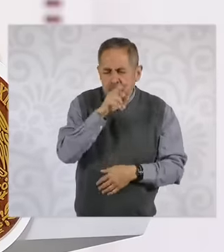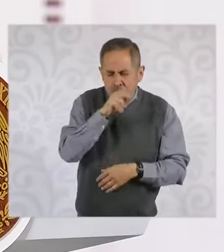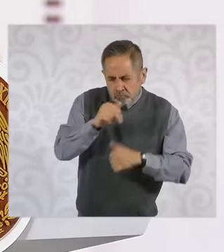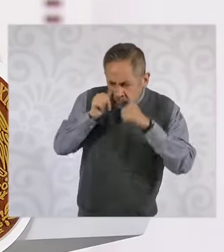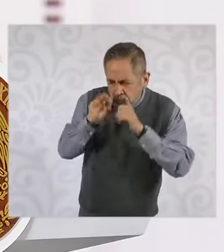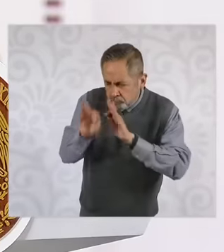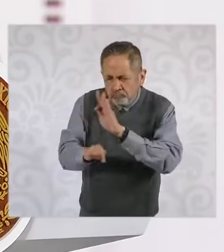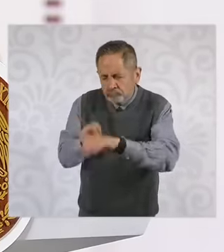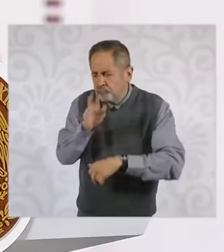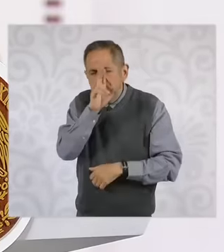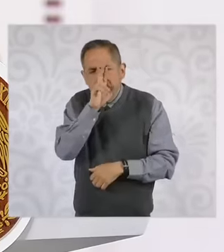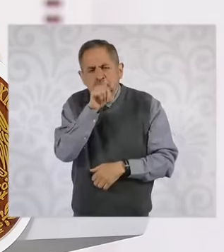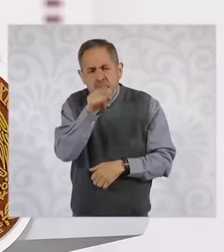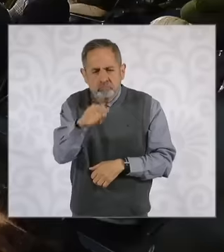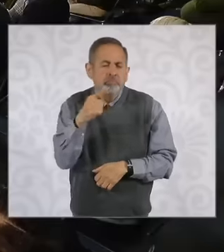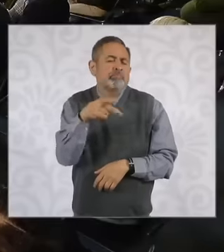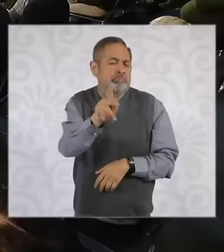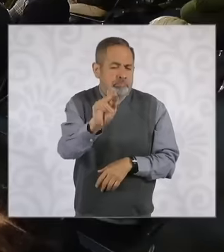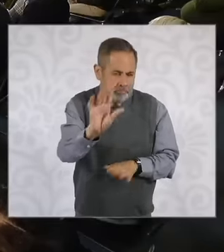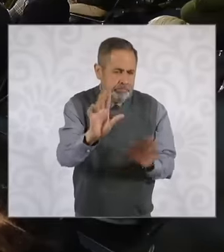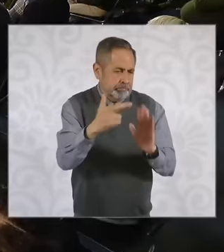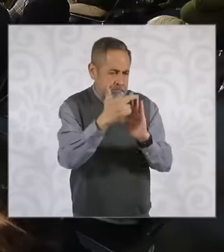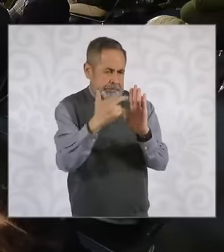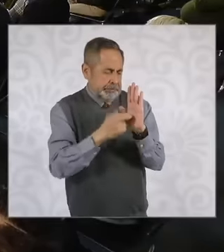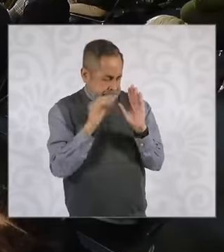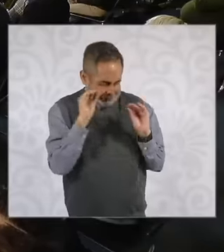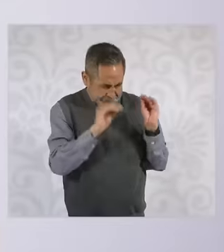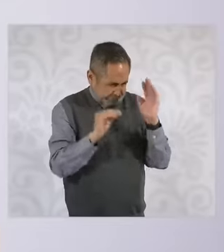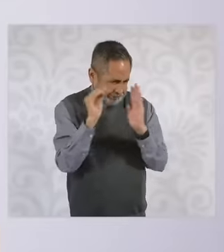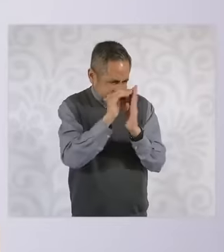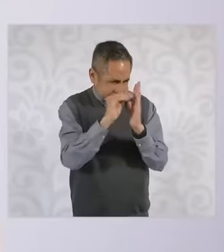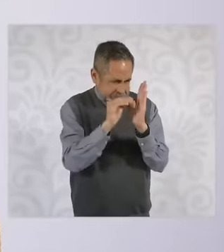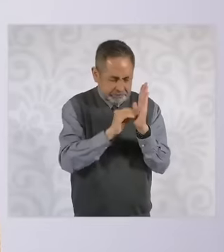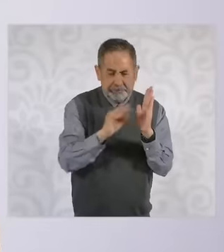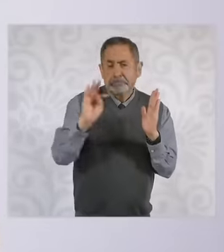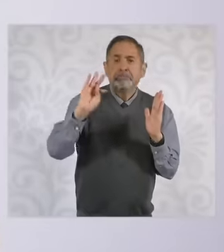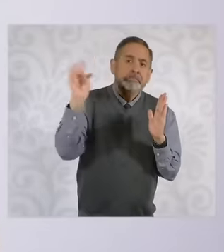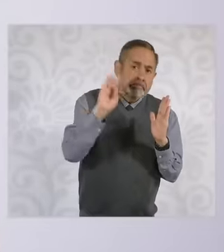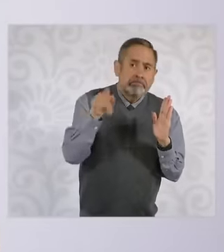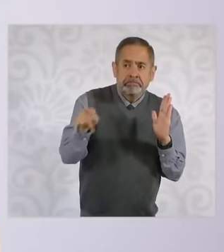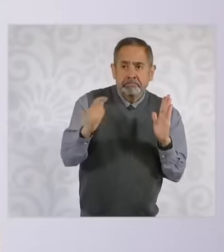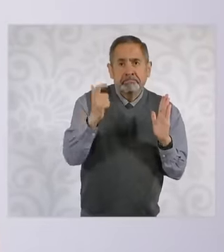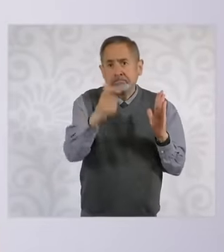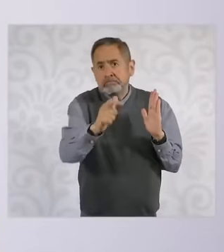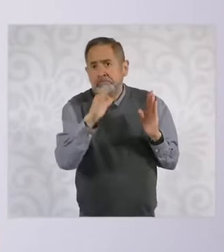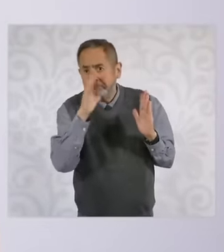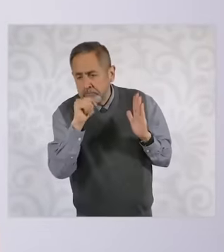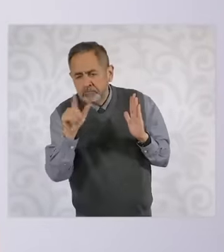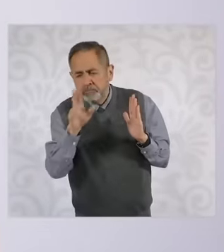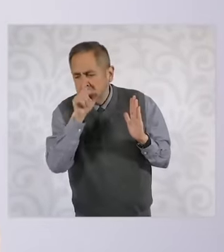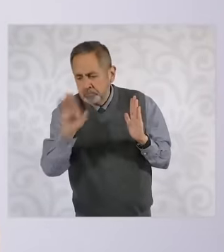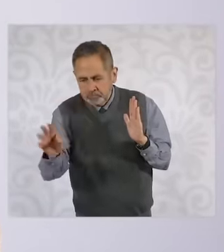rules we are convinced that the most vulnerable people are the ones who pay